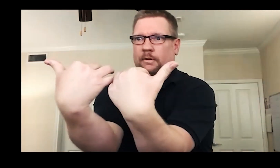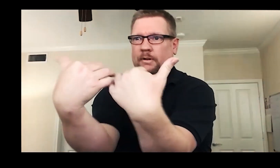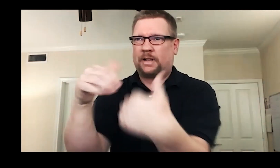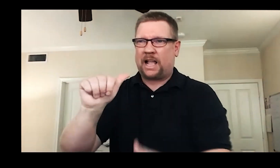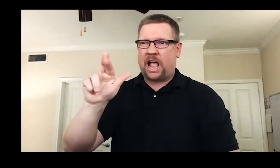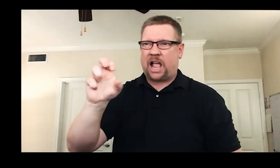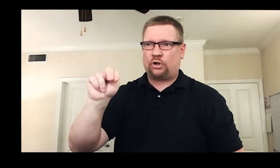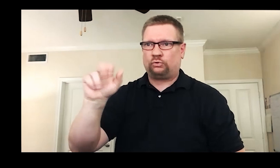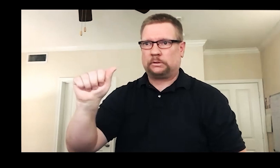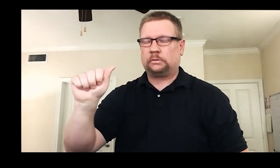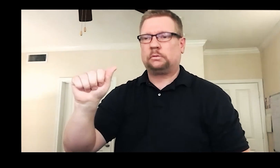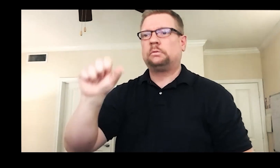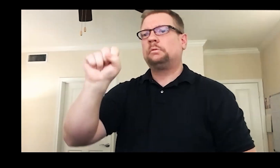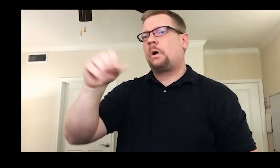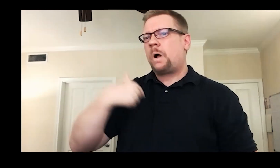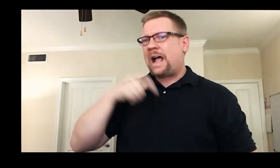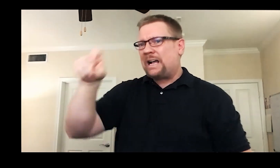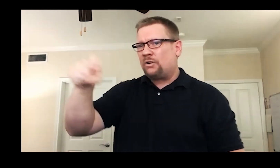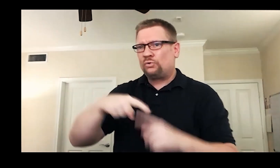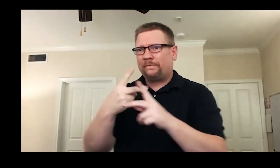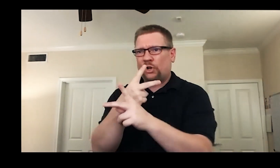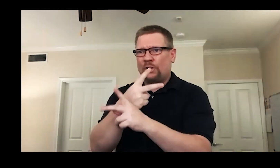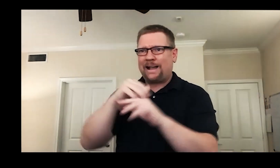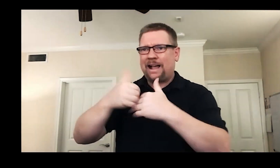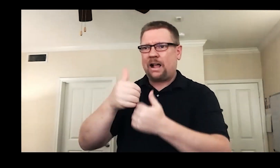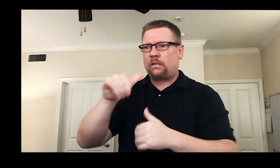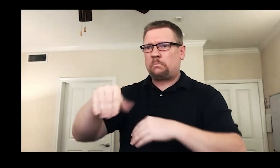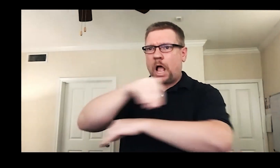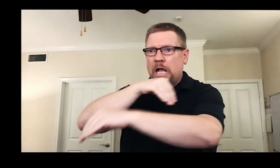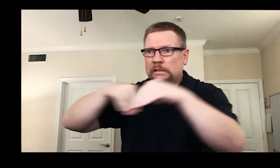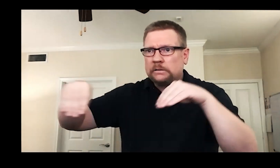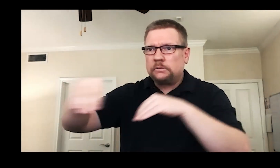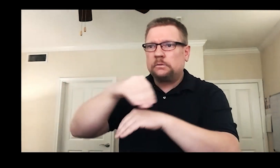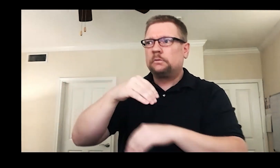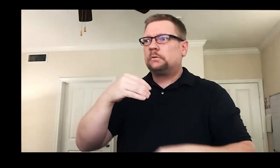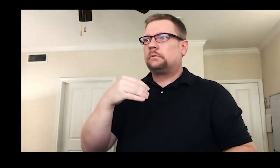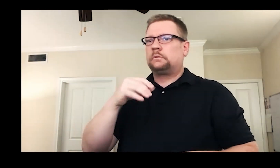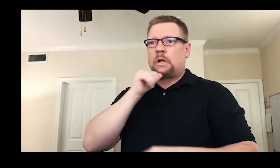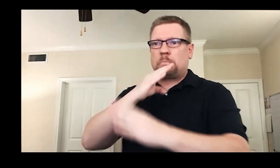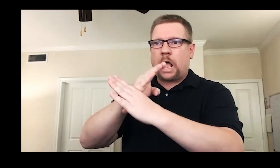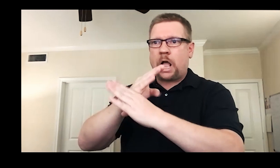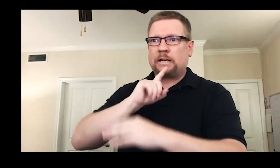so there is an audience all around the stage. I worked with the blocking of the action to make